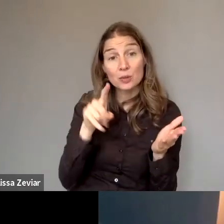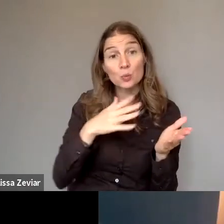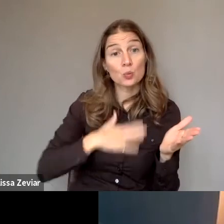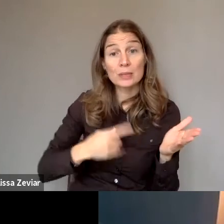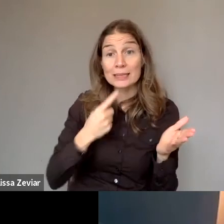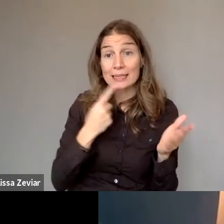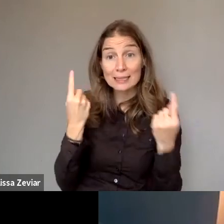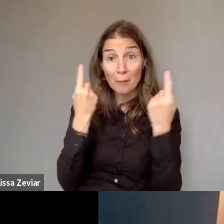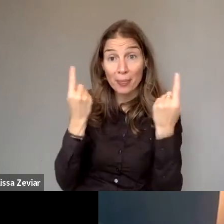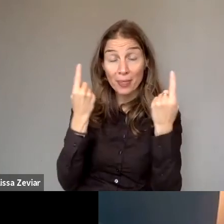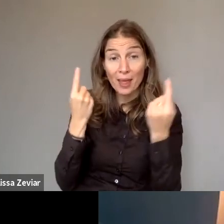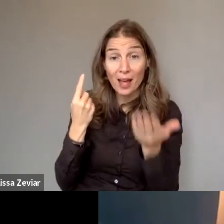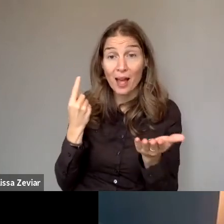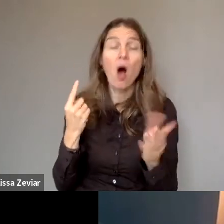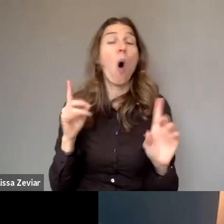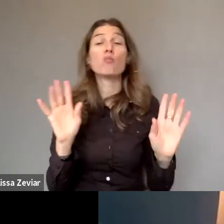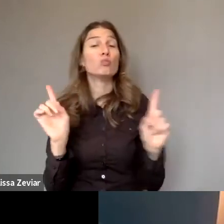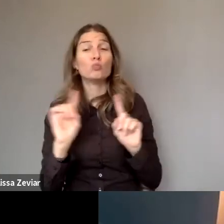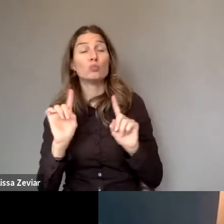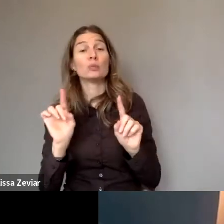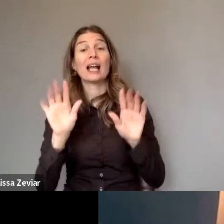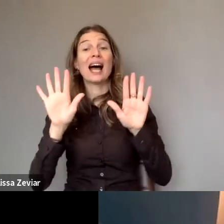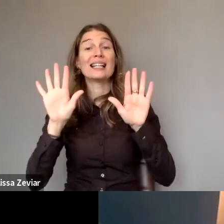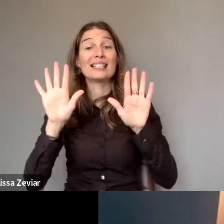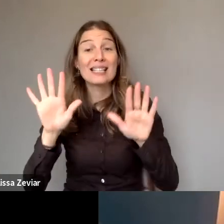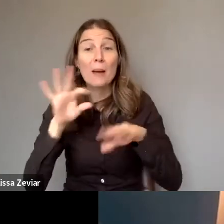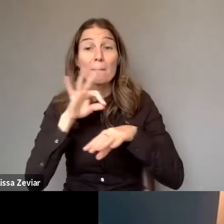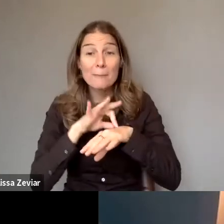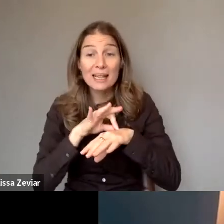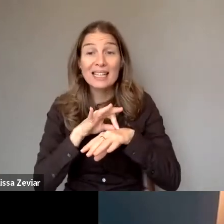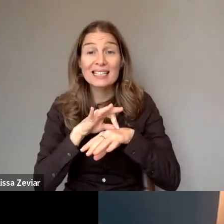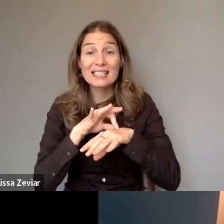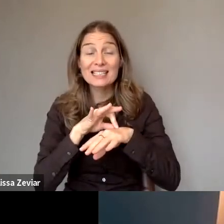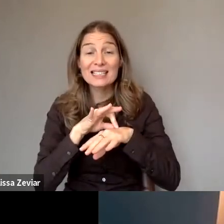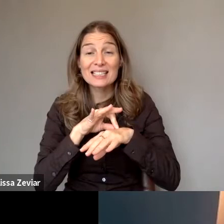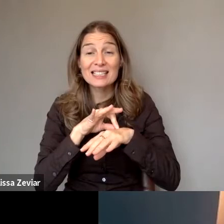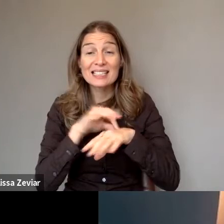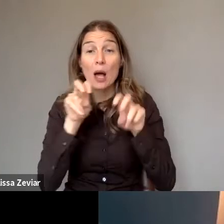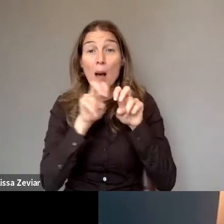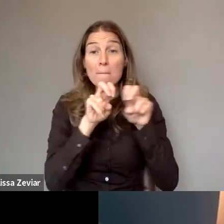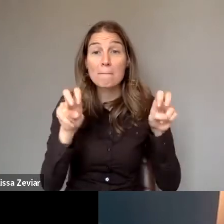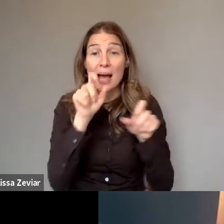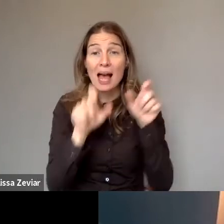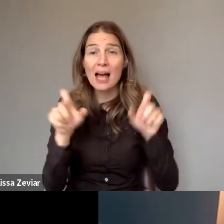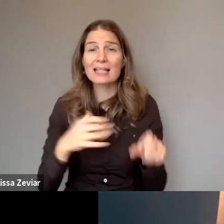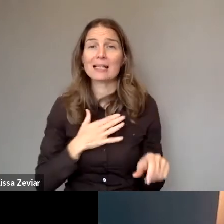Thank you. Just for the panellists, stay on mute because the webinar won't be stopped